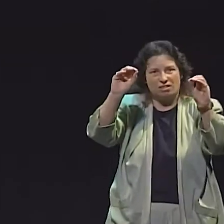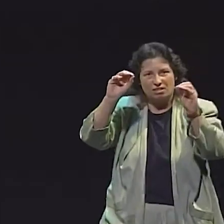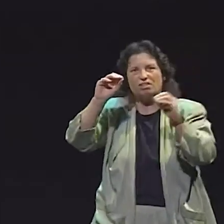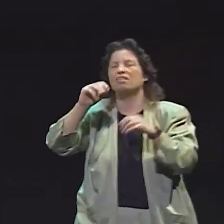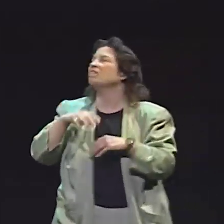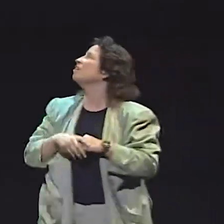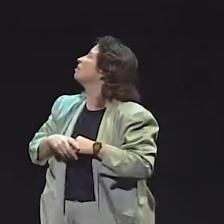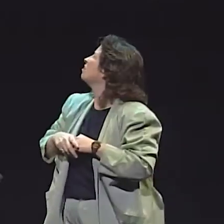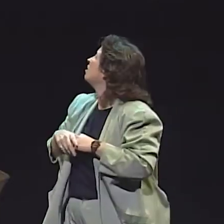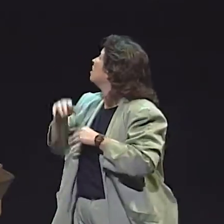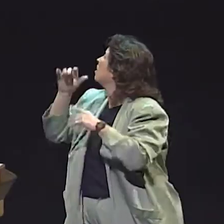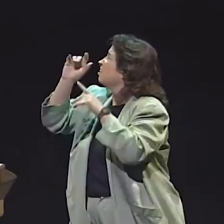AND HOW MANY T-UNITS.